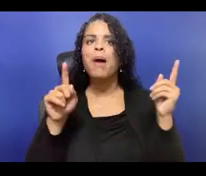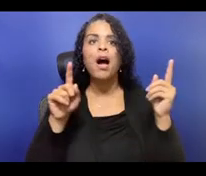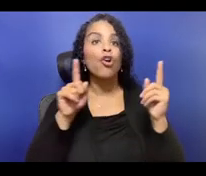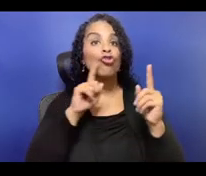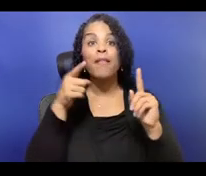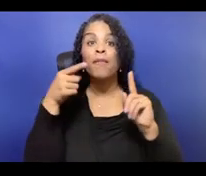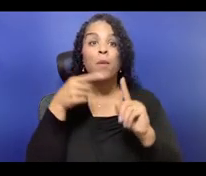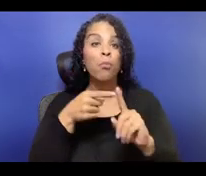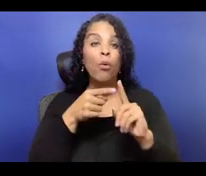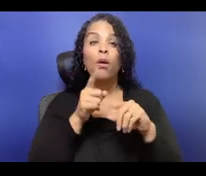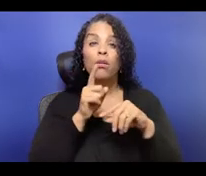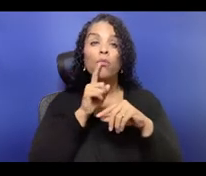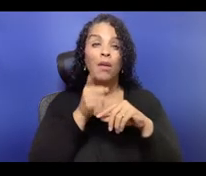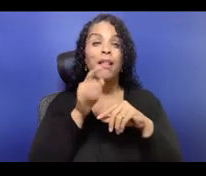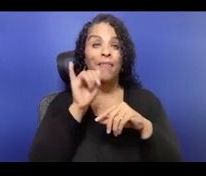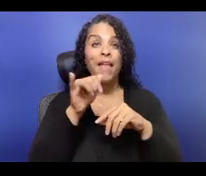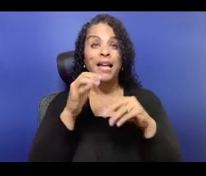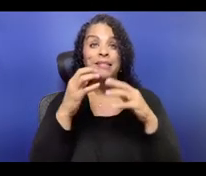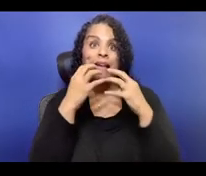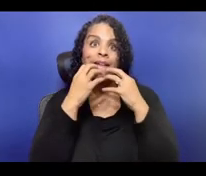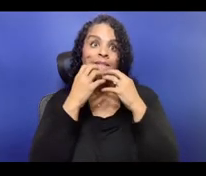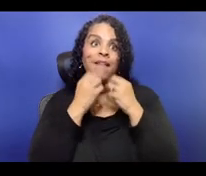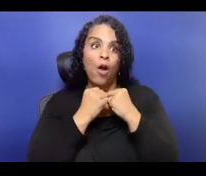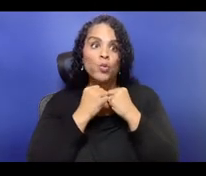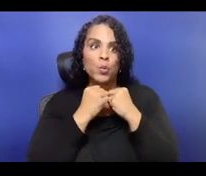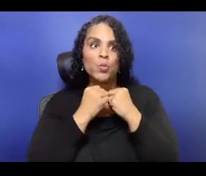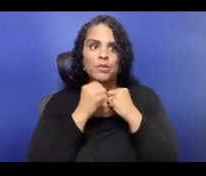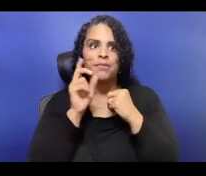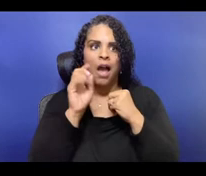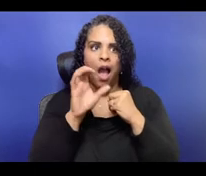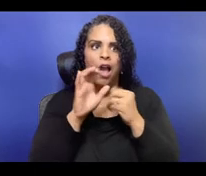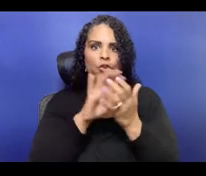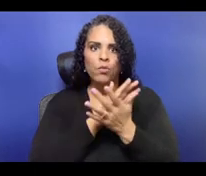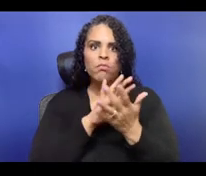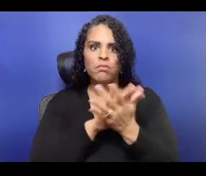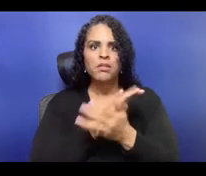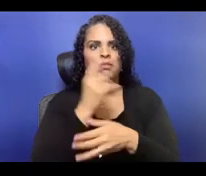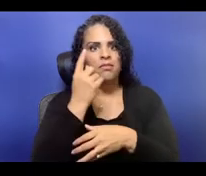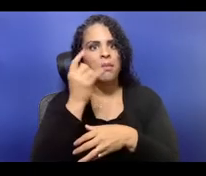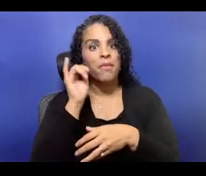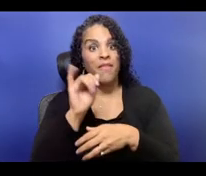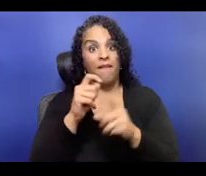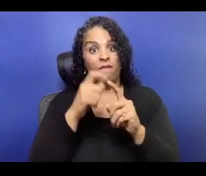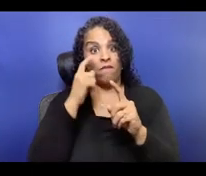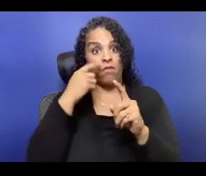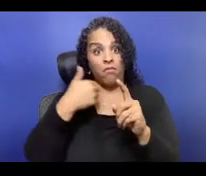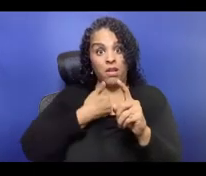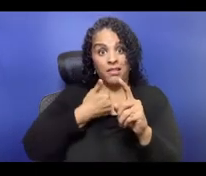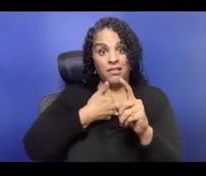Just jumping into say thank you so much, Amy, and I know you have to step away in a few minutes. So just to say to everyone, I highly encourage you